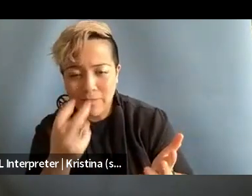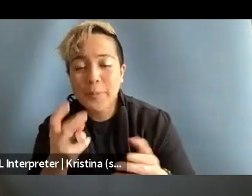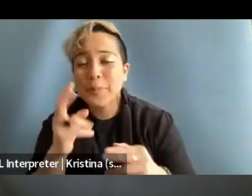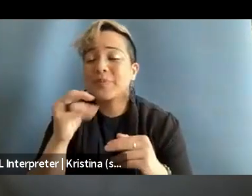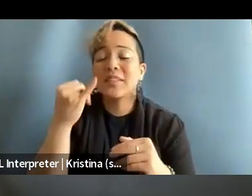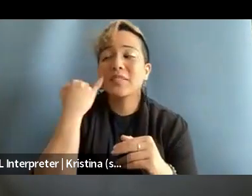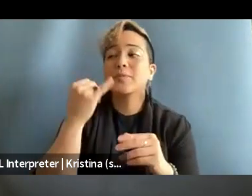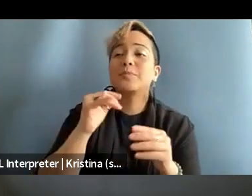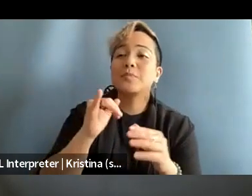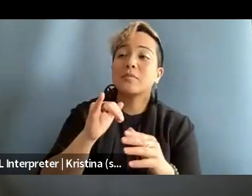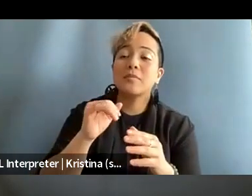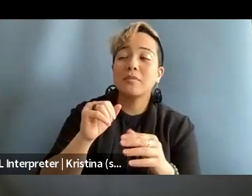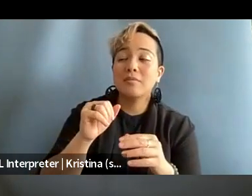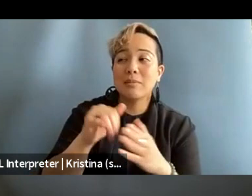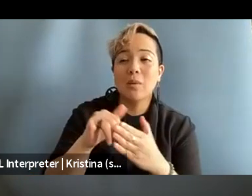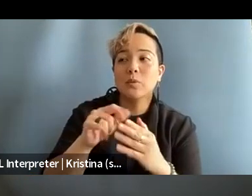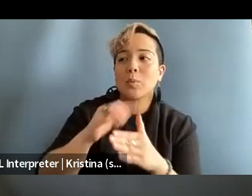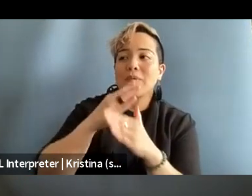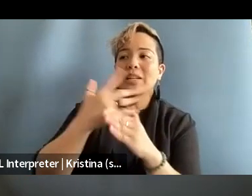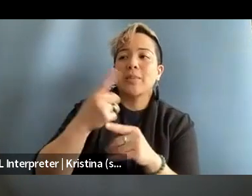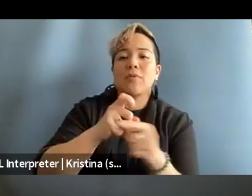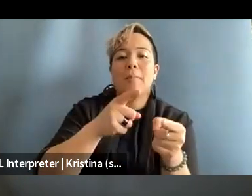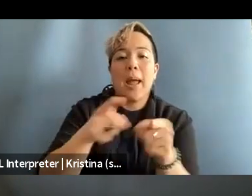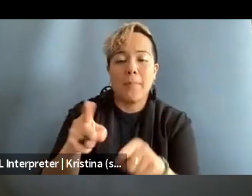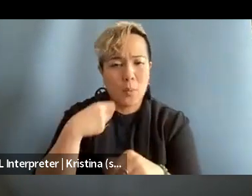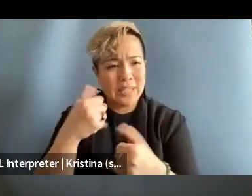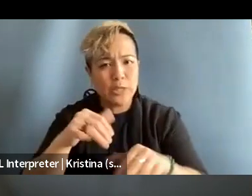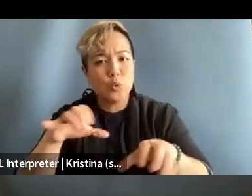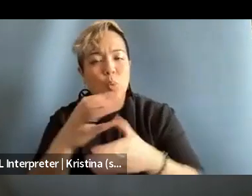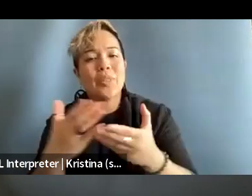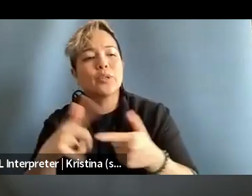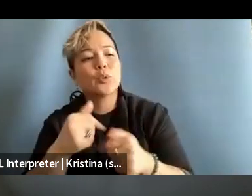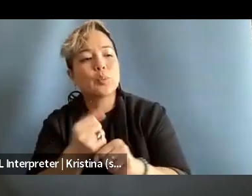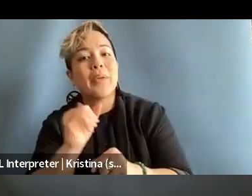to completely prevent something happening, we can still do stuff to make it better,